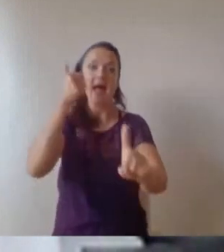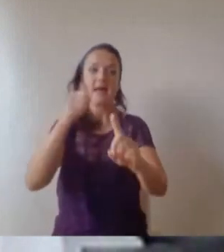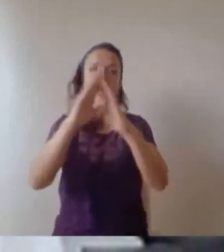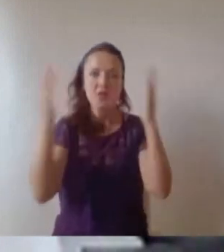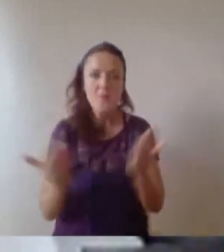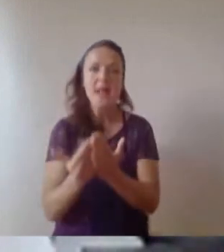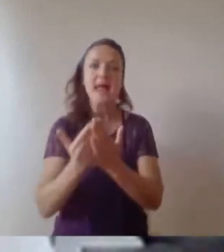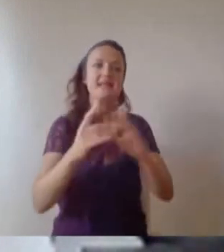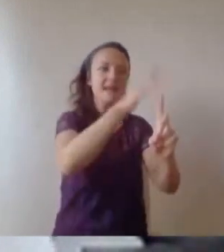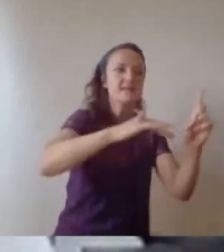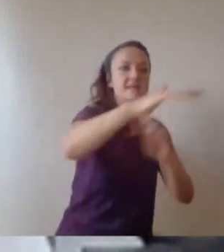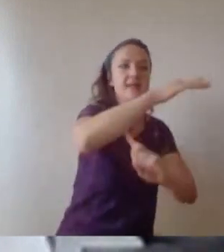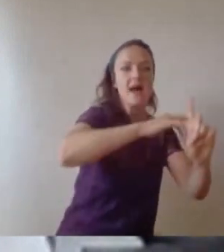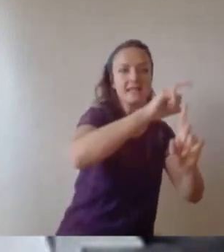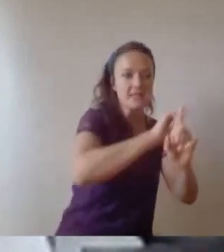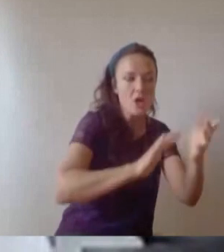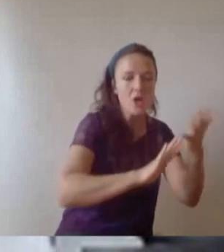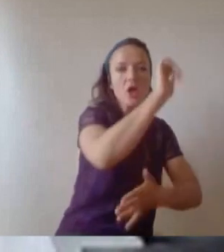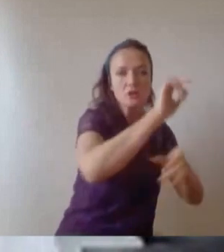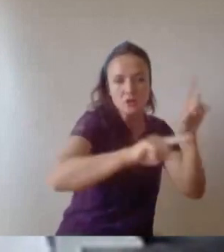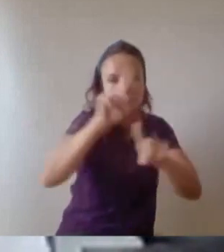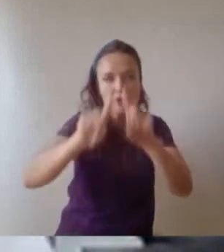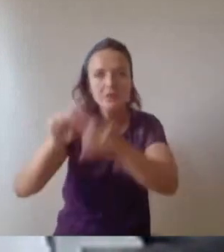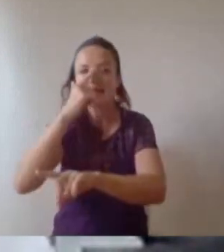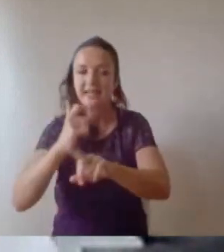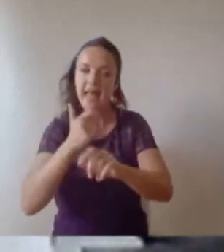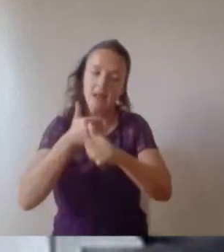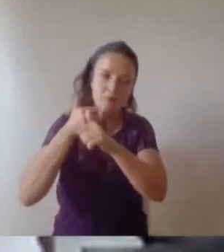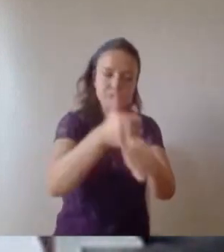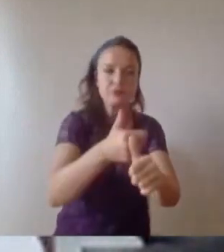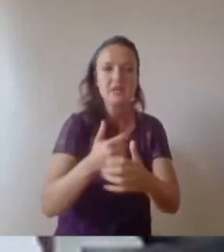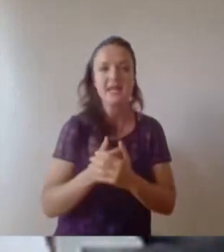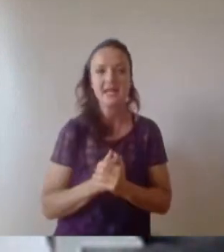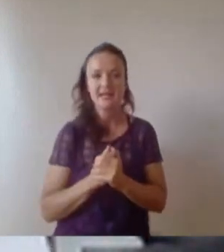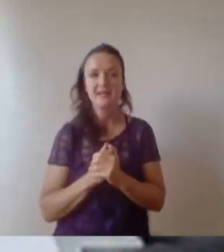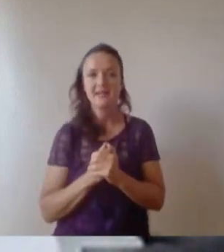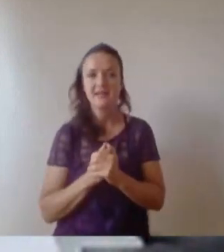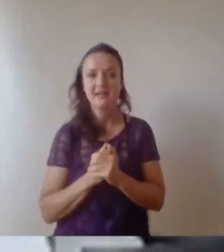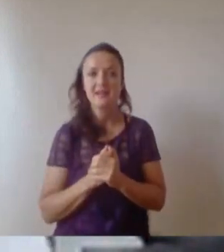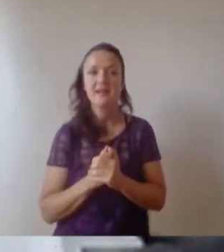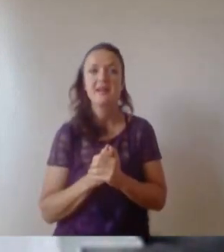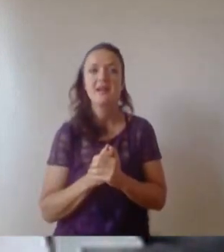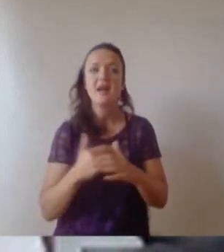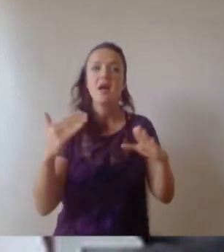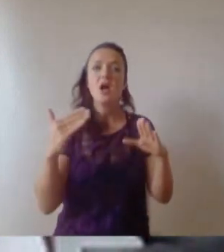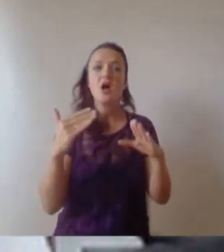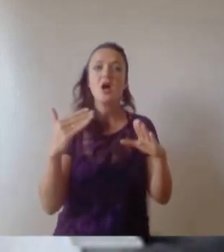Don't be afraid to take career risks. I say this personally, it took me over two years to muster the courage to start the business that I know and love